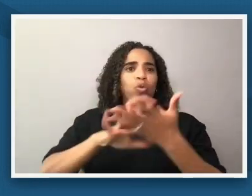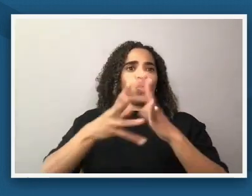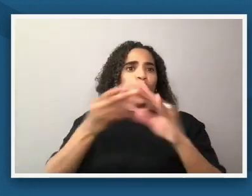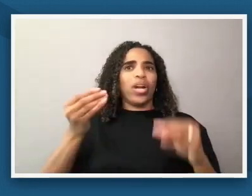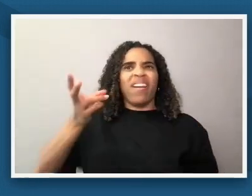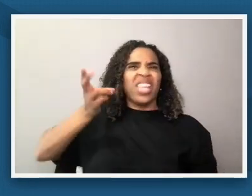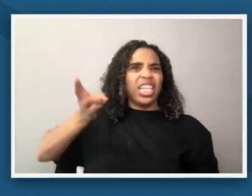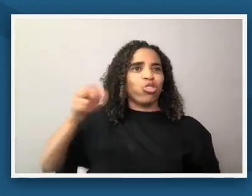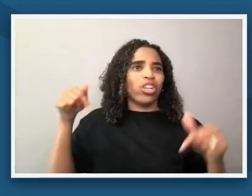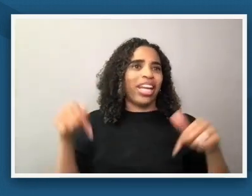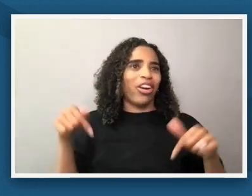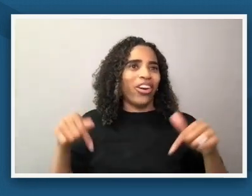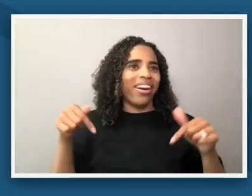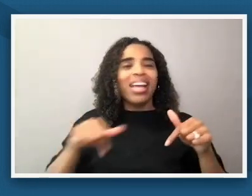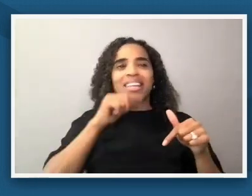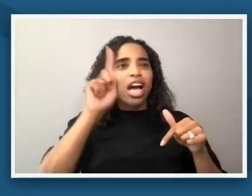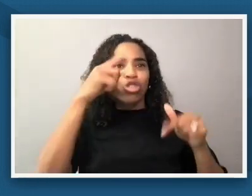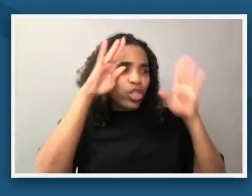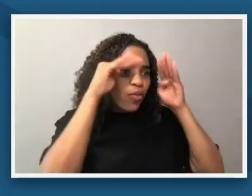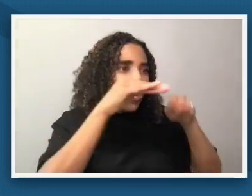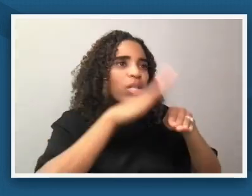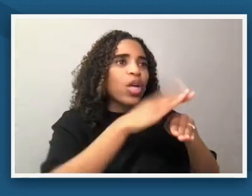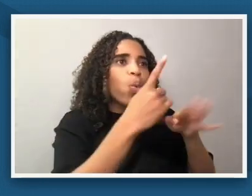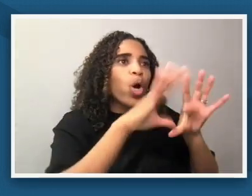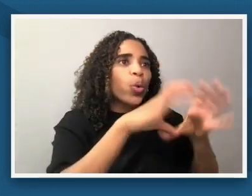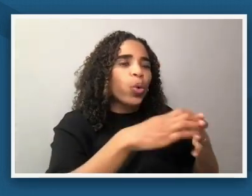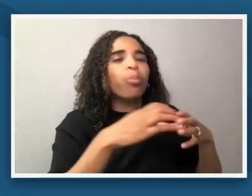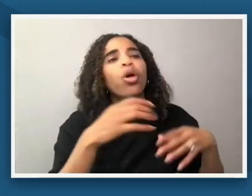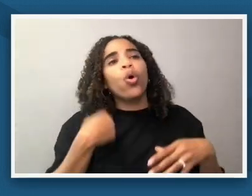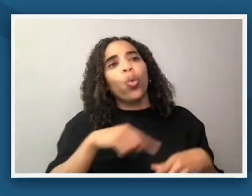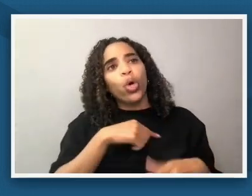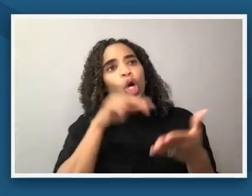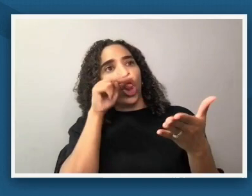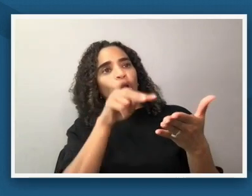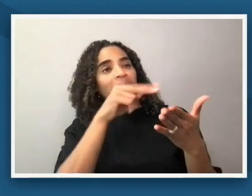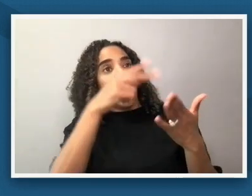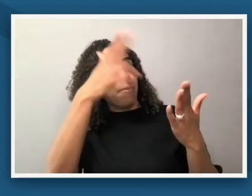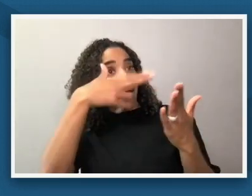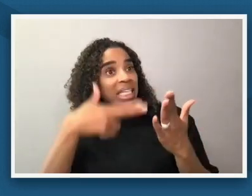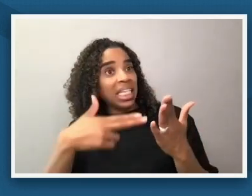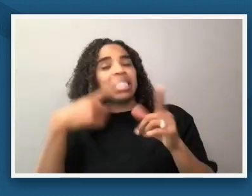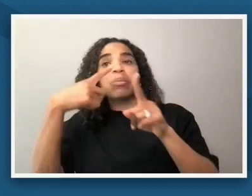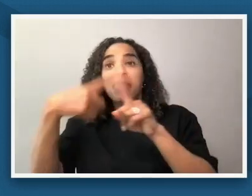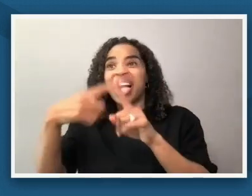when we can not only take a look at paintings but we can also take a look at